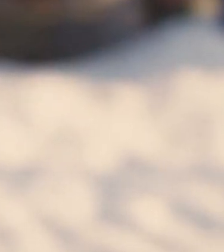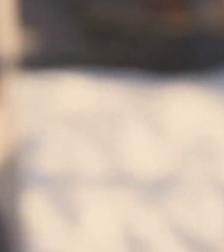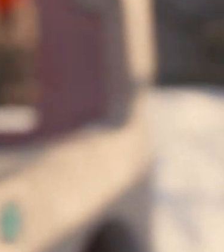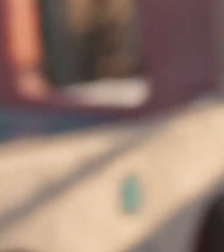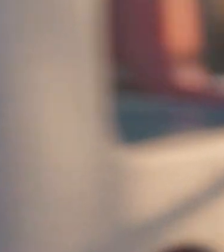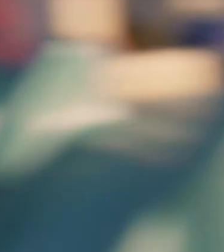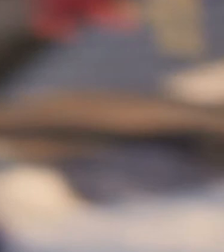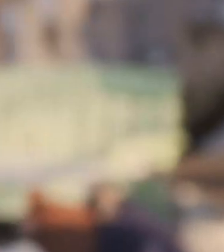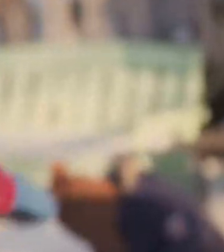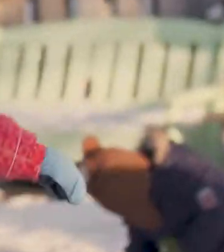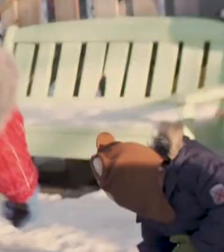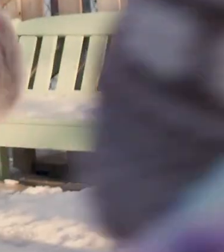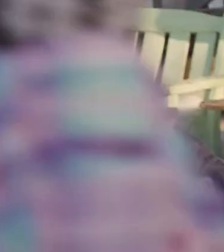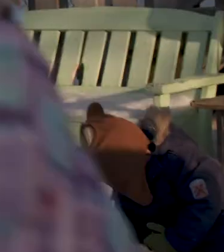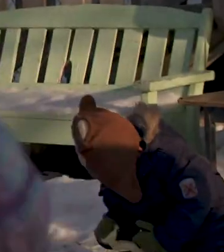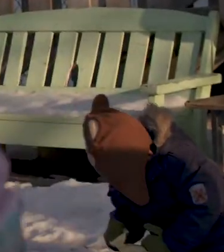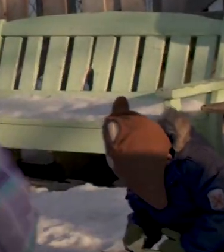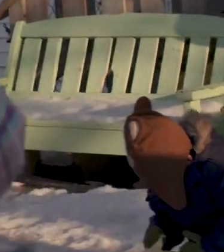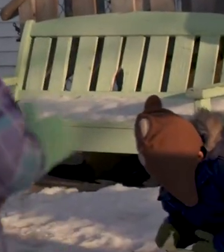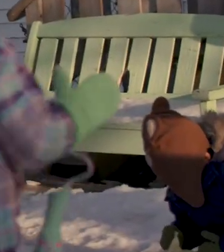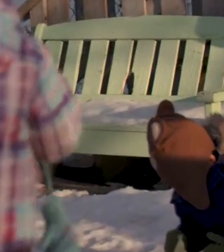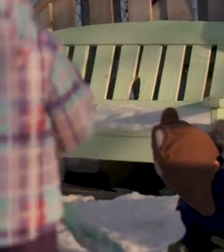Child: Ready or not, here I come! Care giver: Oh, you found me!